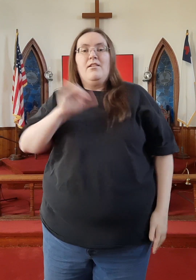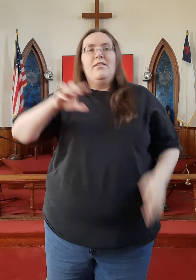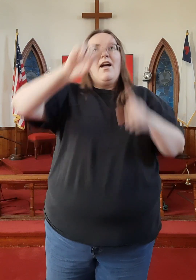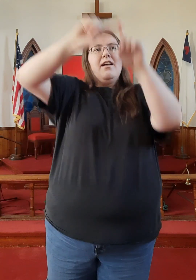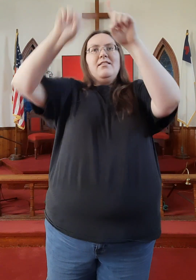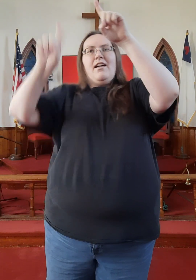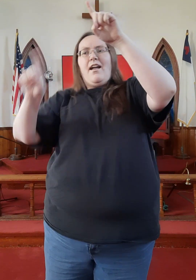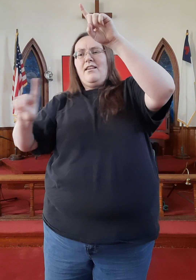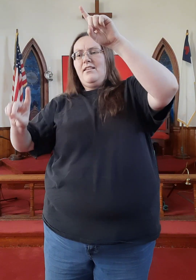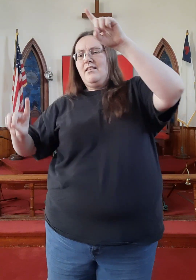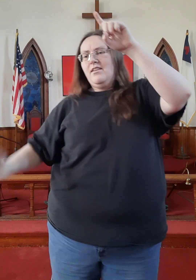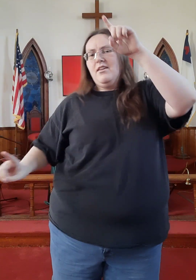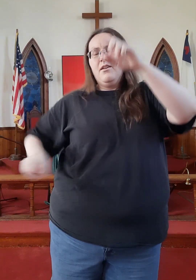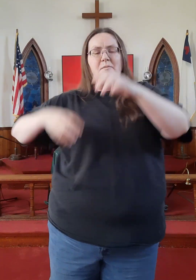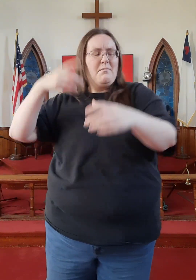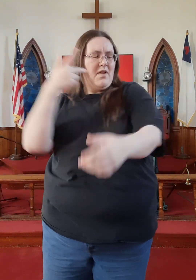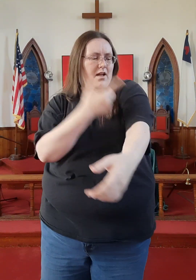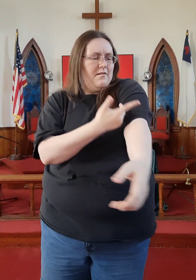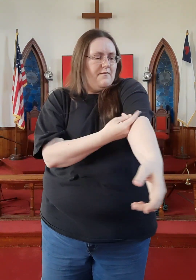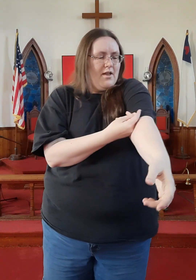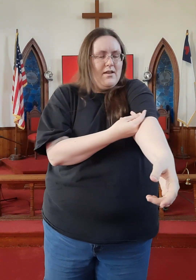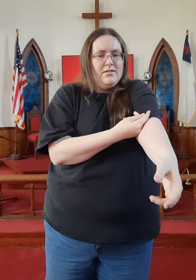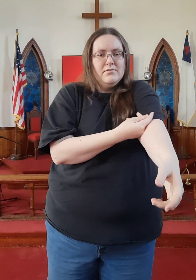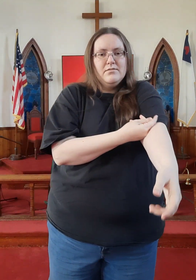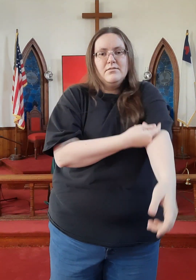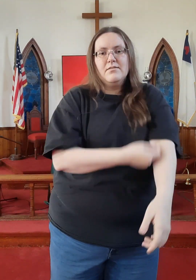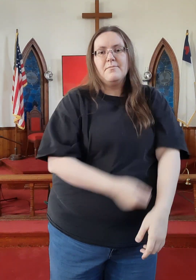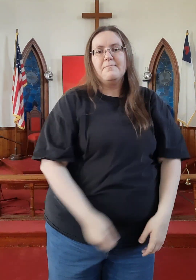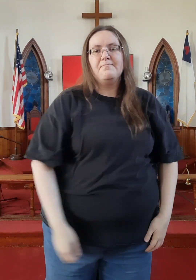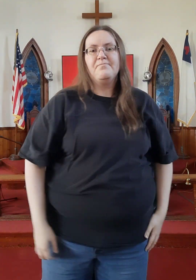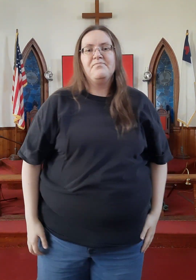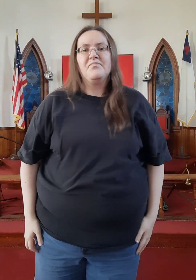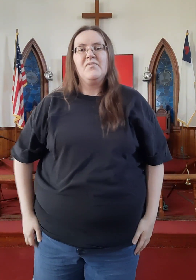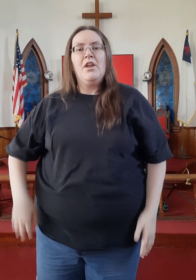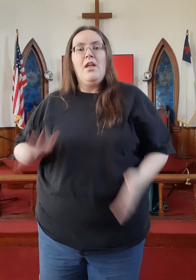Felt like lightning hit my veins